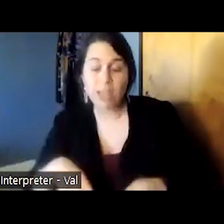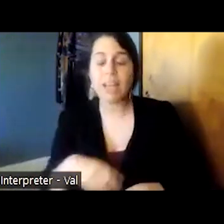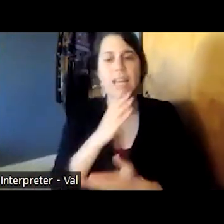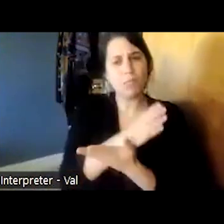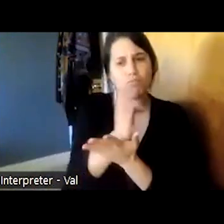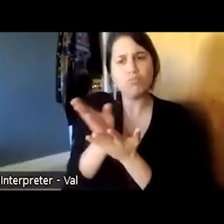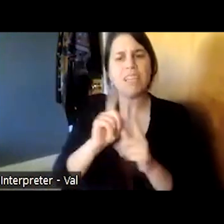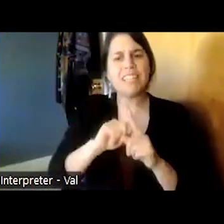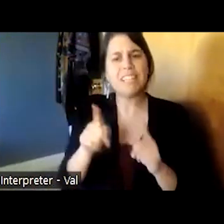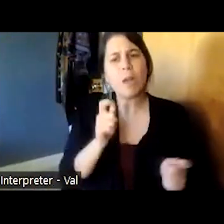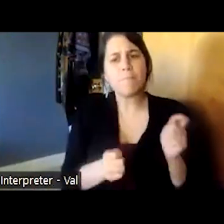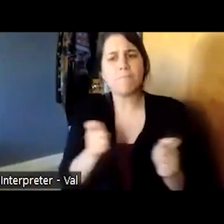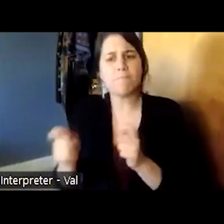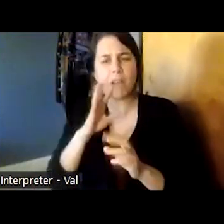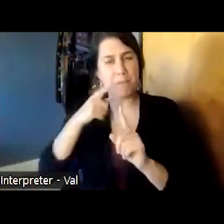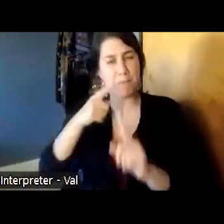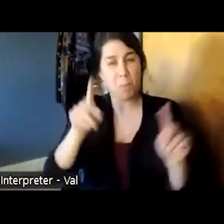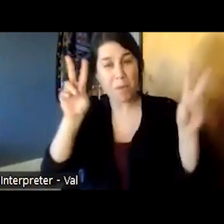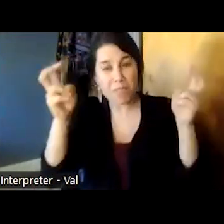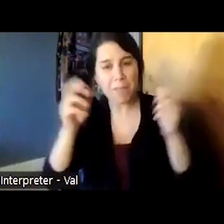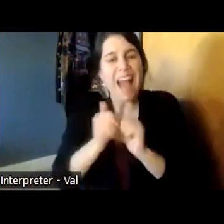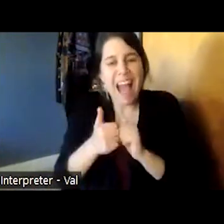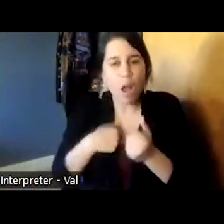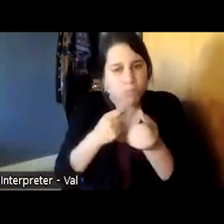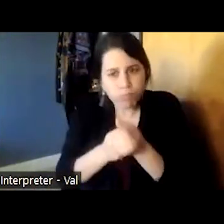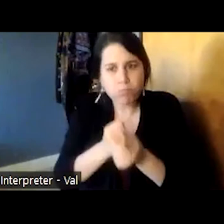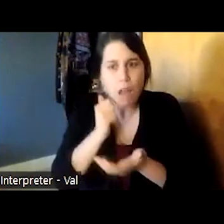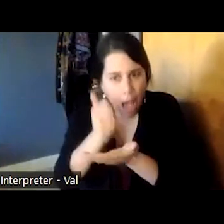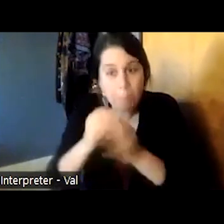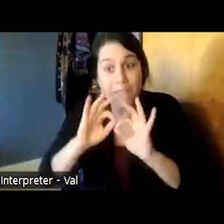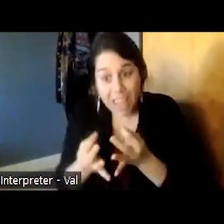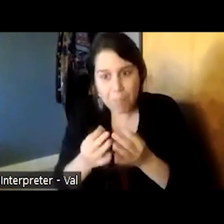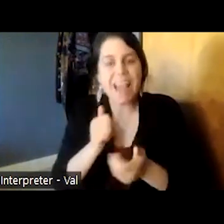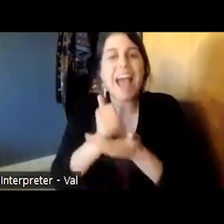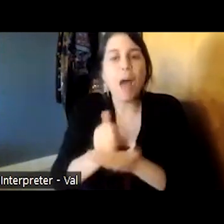on the theme of how do you help families help their loved ones with mental illness